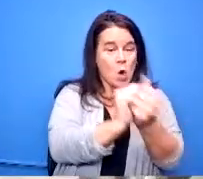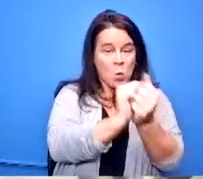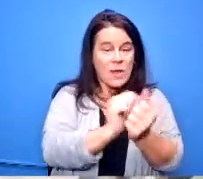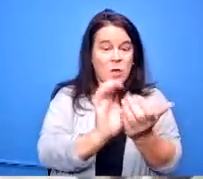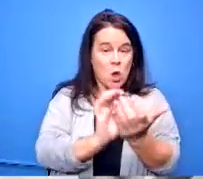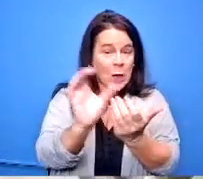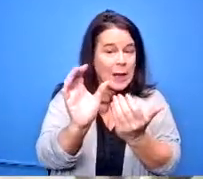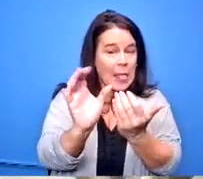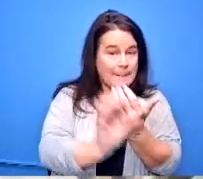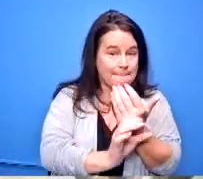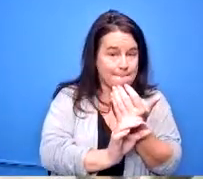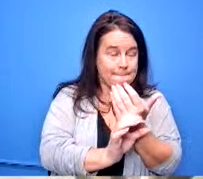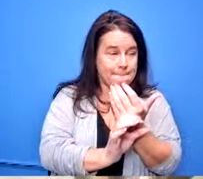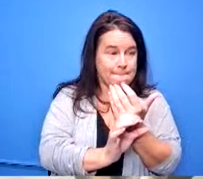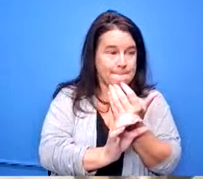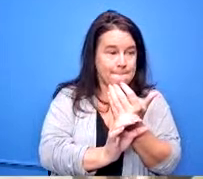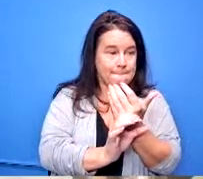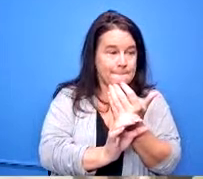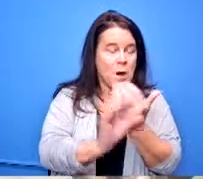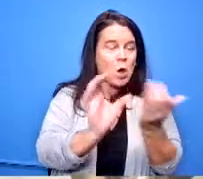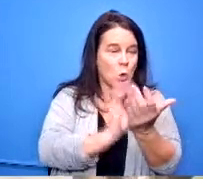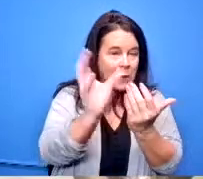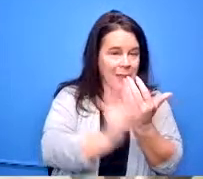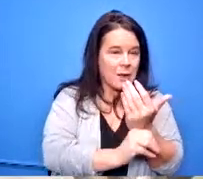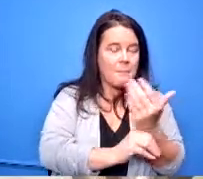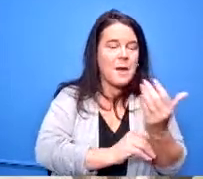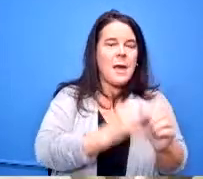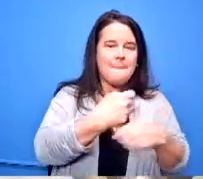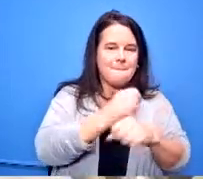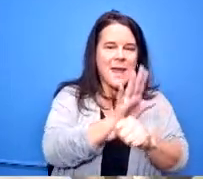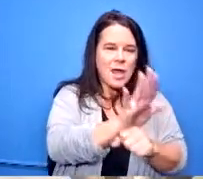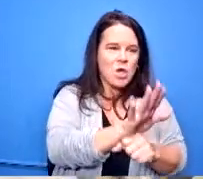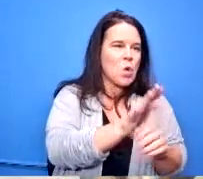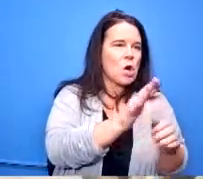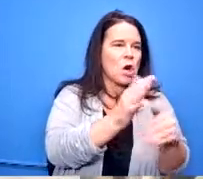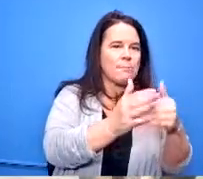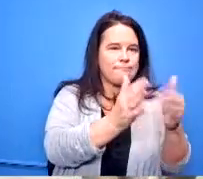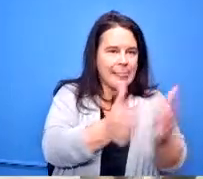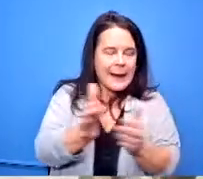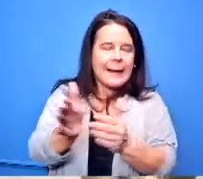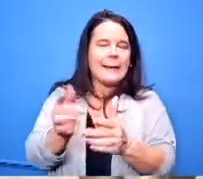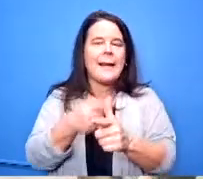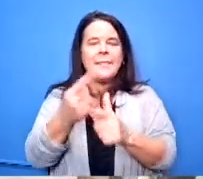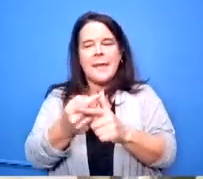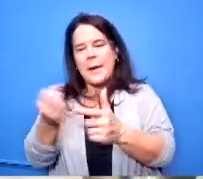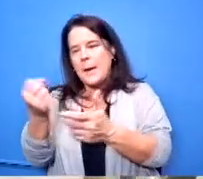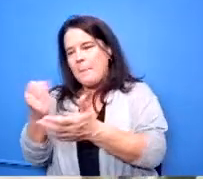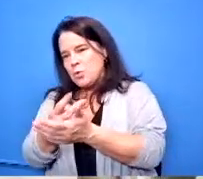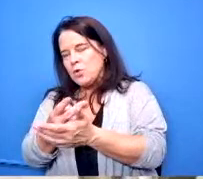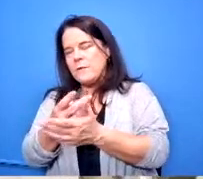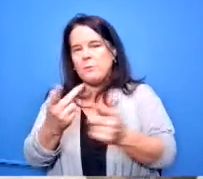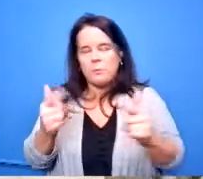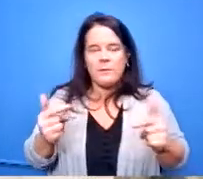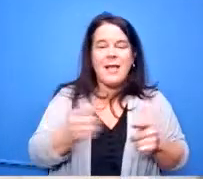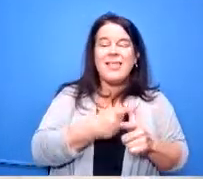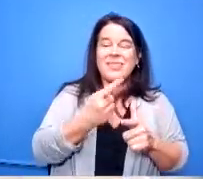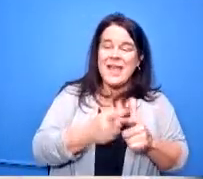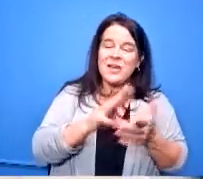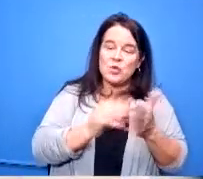then we need to recruit the students after the board approves the course of study and then they would they would sign up for those classes recruit the students sign up for the classes so